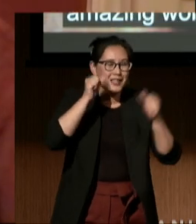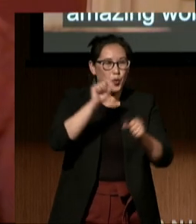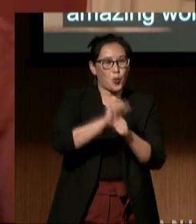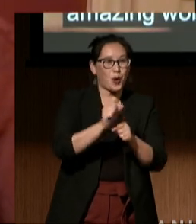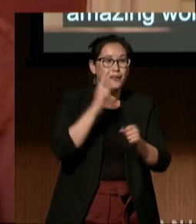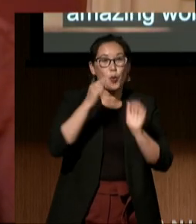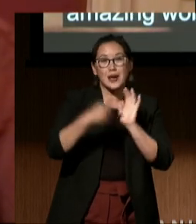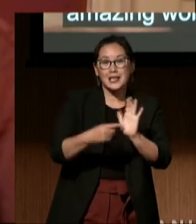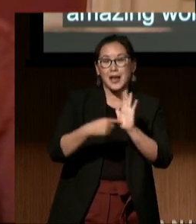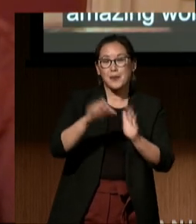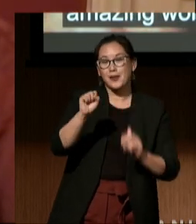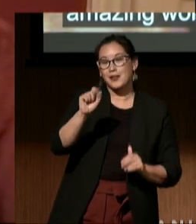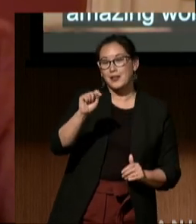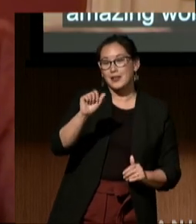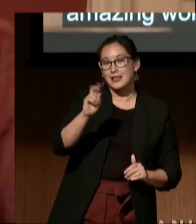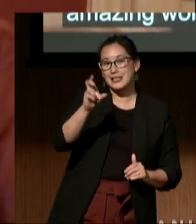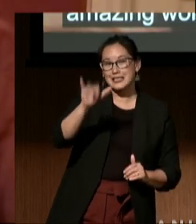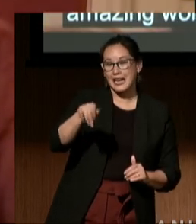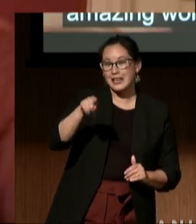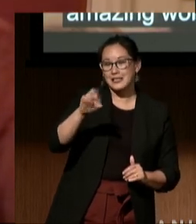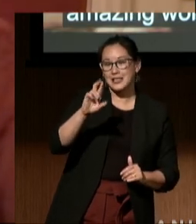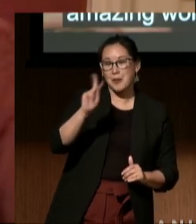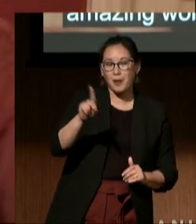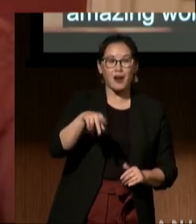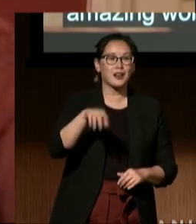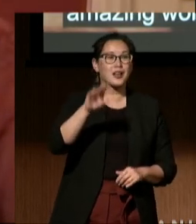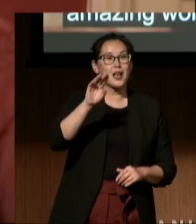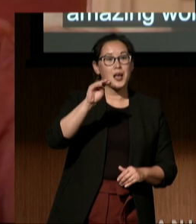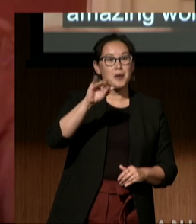Patty Berne, Mia Mingus, Alice Wong,